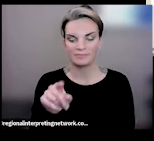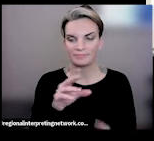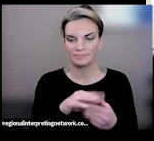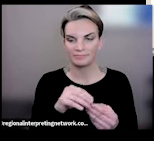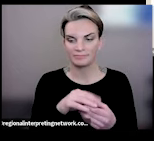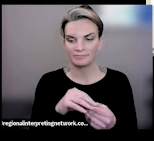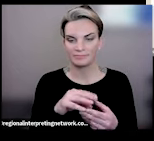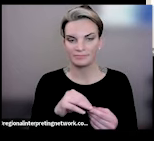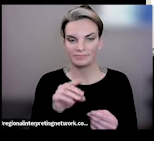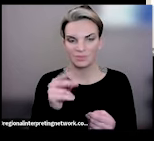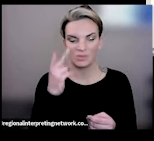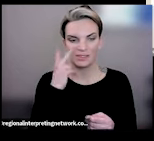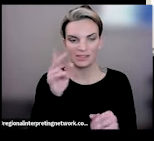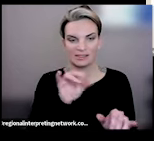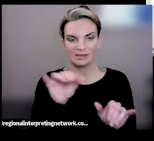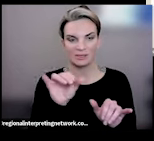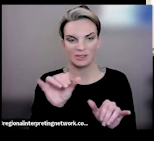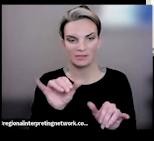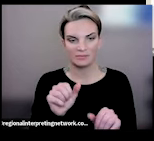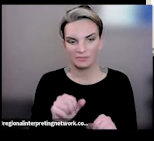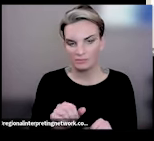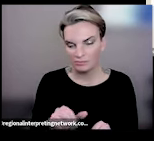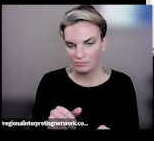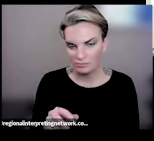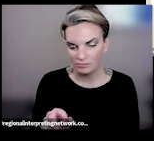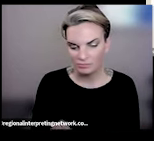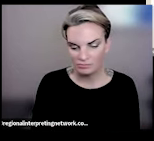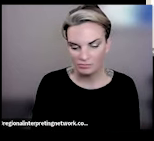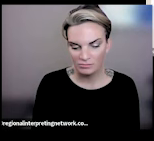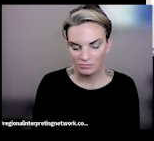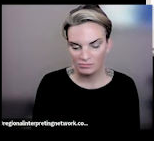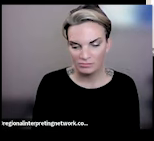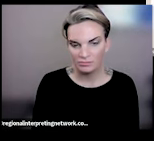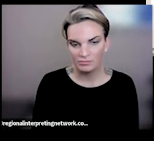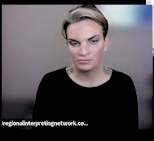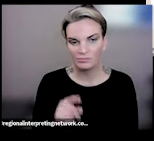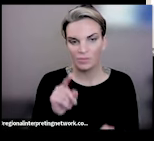see similar concepts oh actually let me read the previous, wonderful study great constructs and